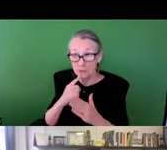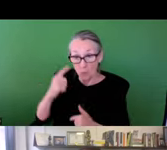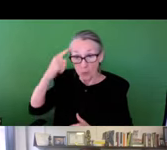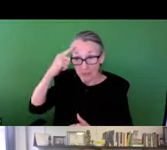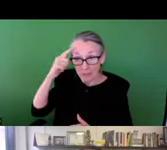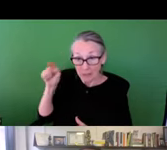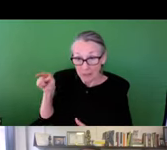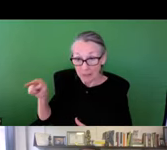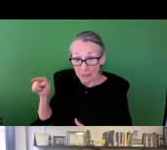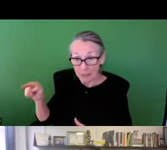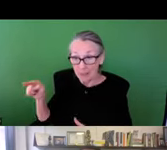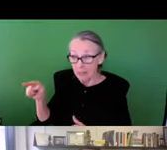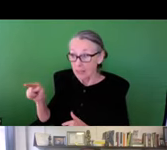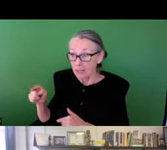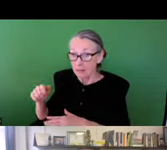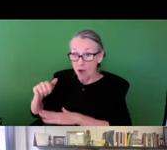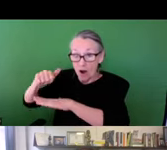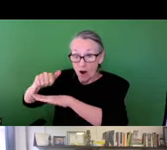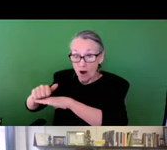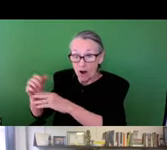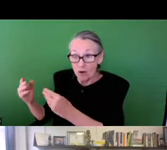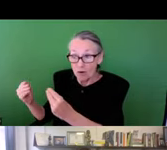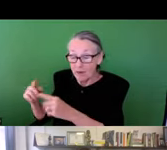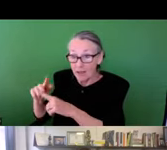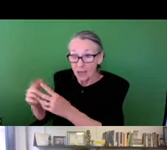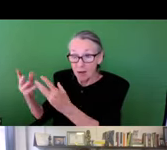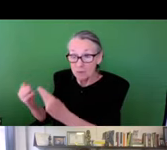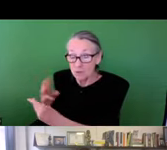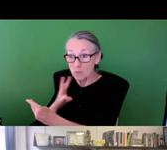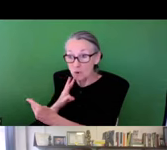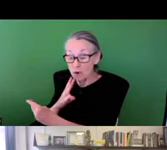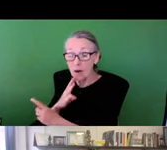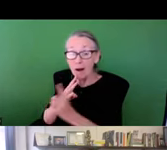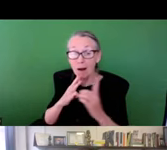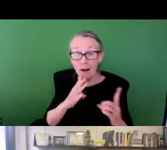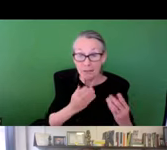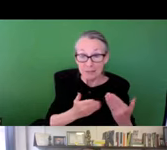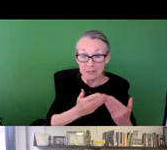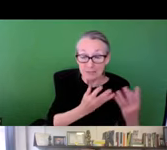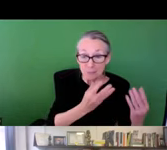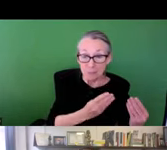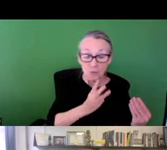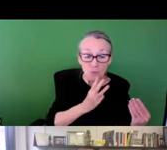We then engage communities to say this is what we think we know. Is this correct we and what are some of